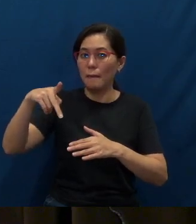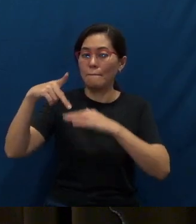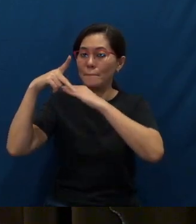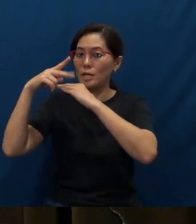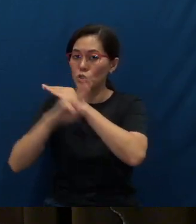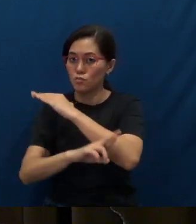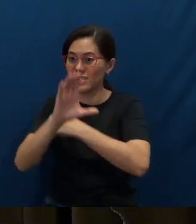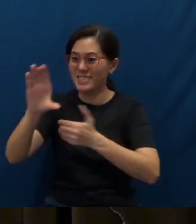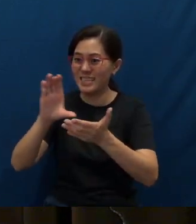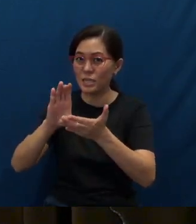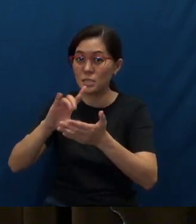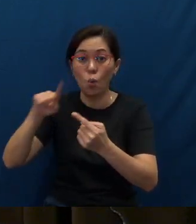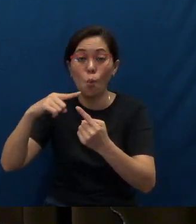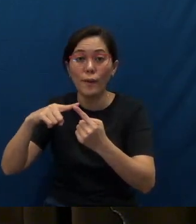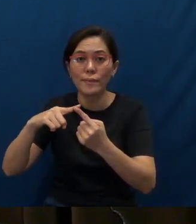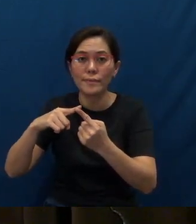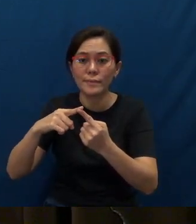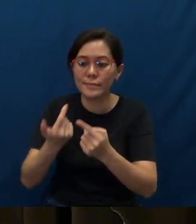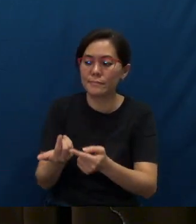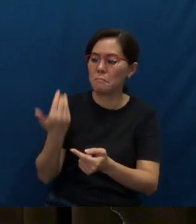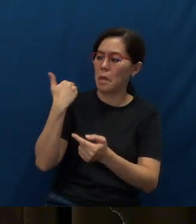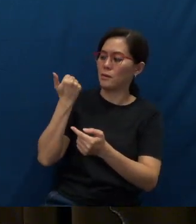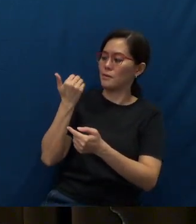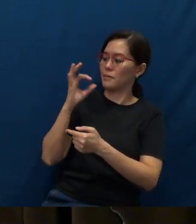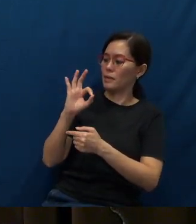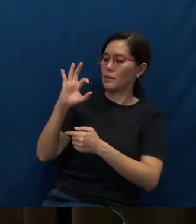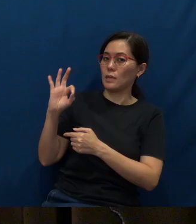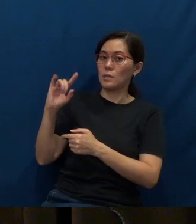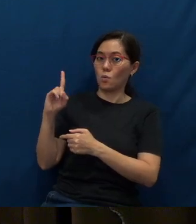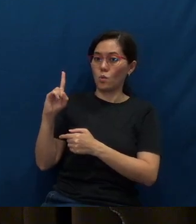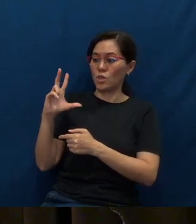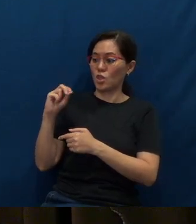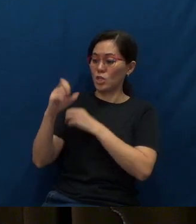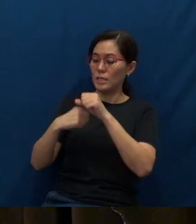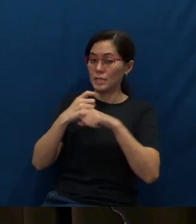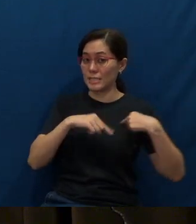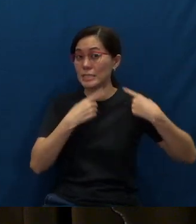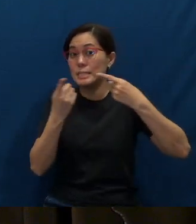That was in 1991. It has been 30 years since.